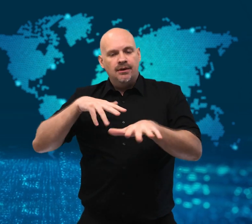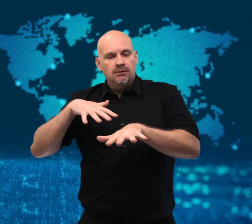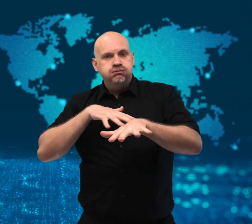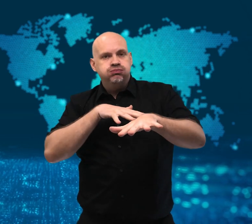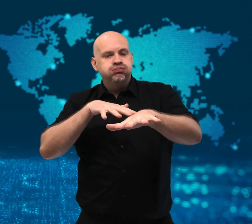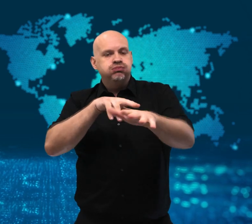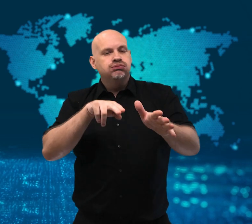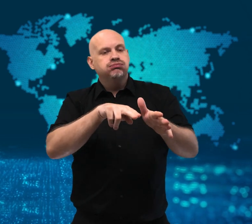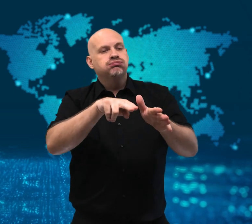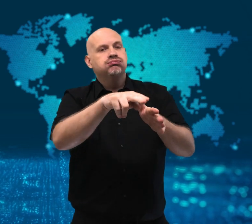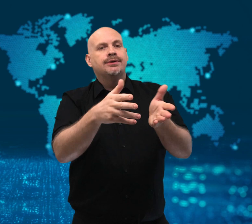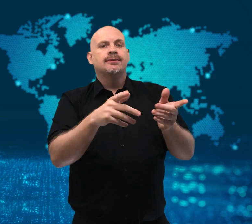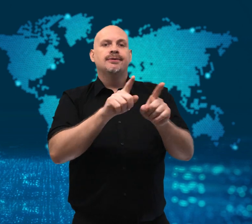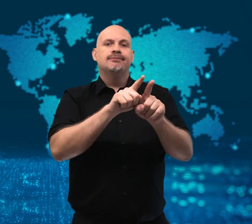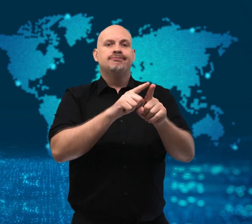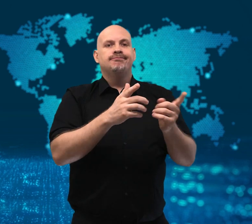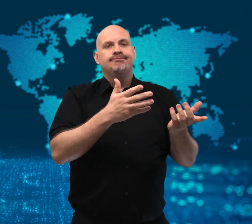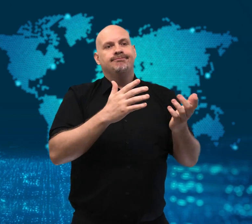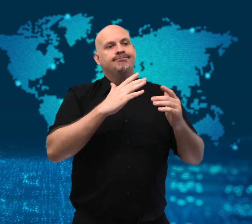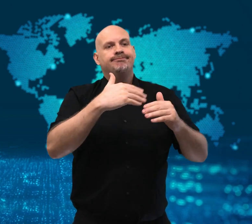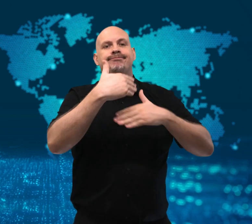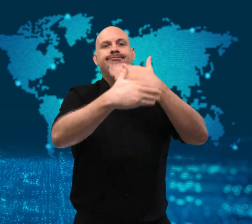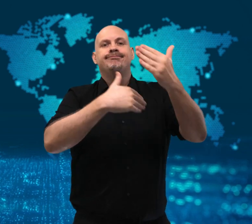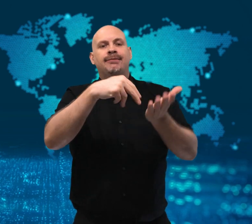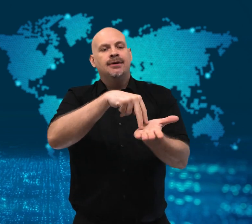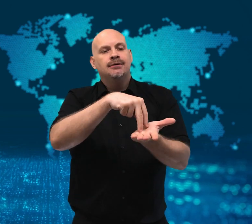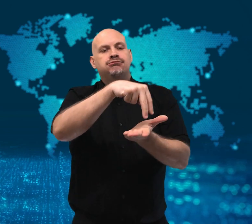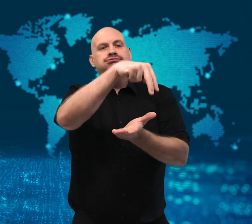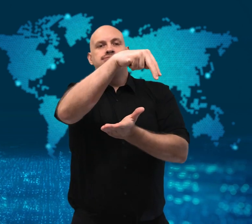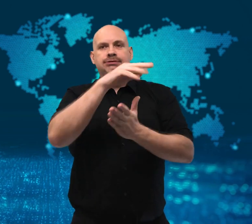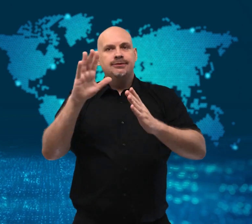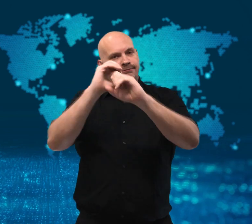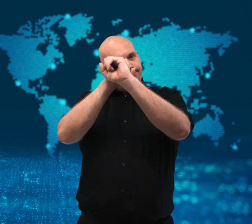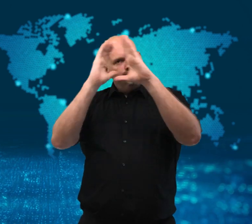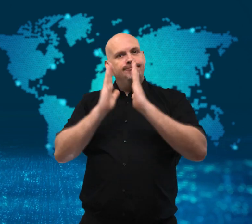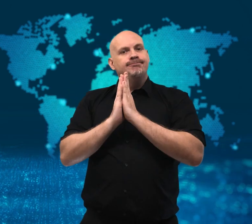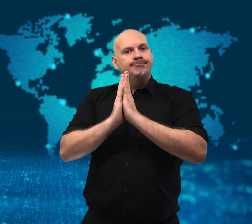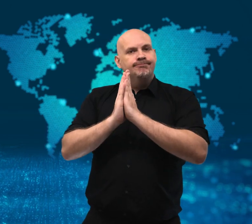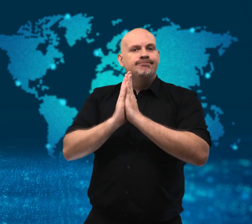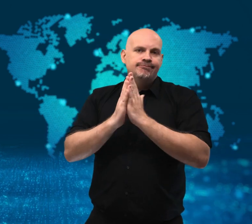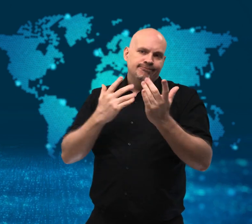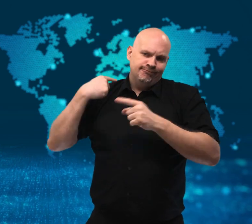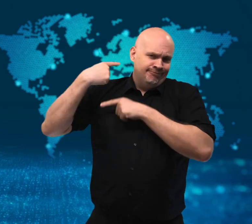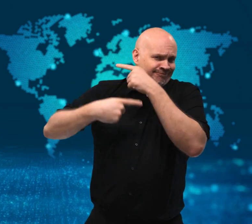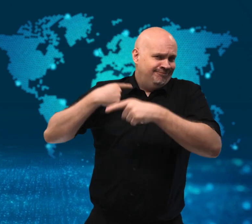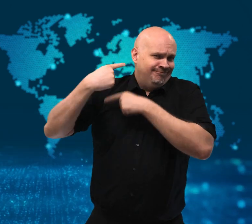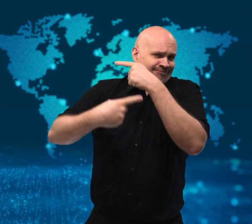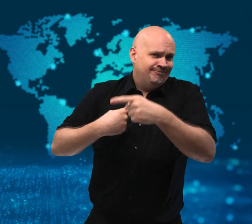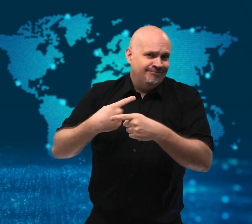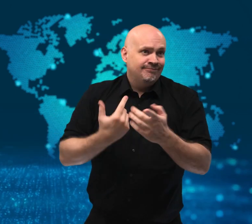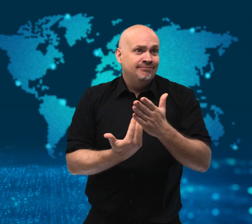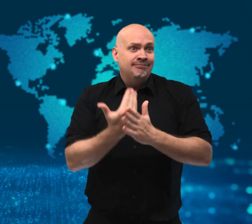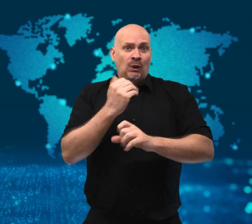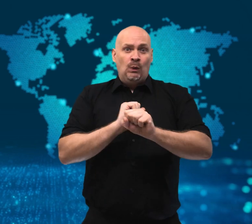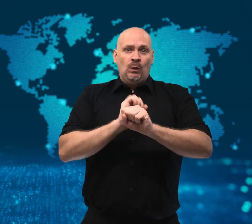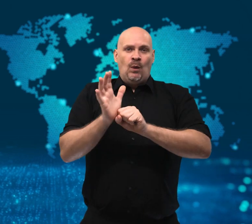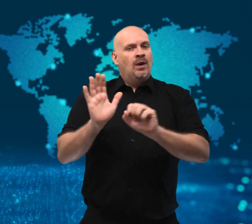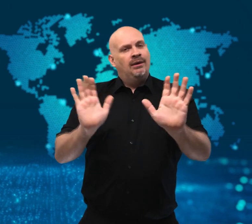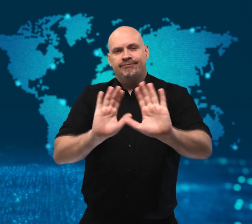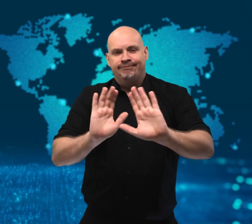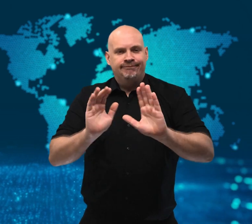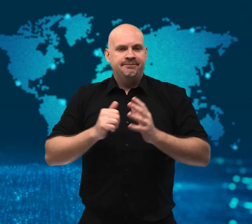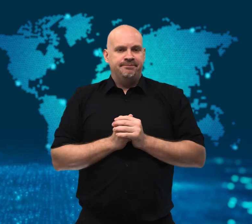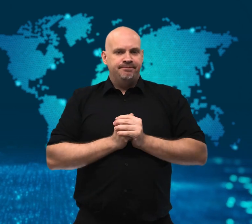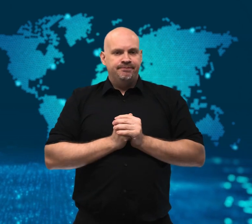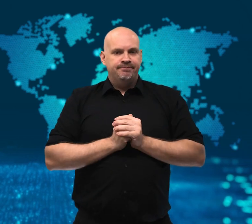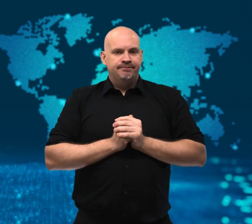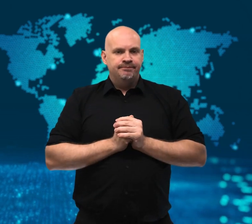Officials say they have been unable to confirm the cause of